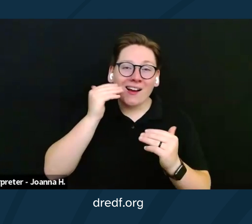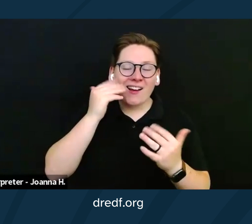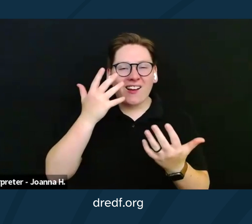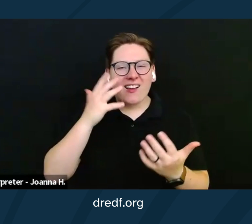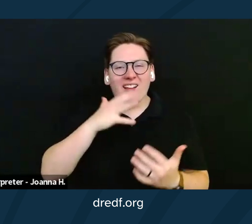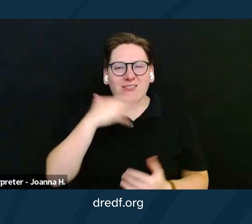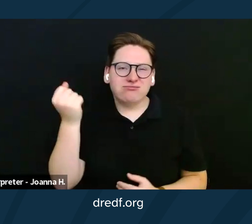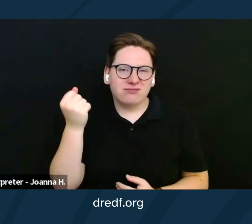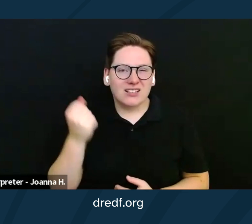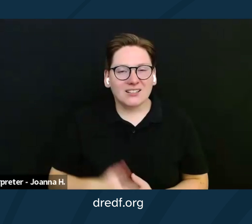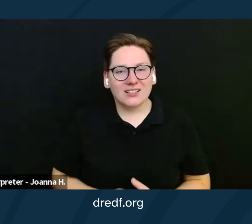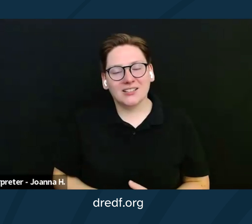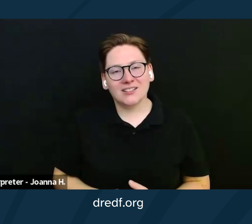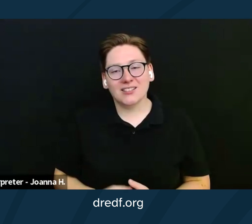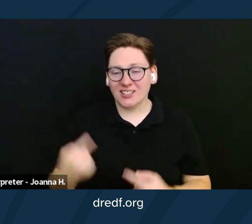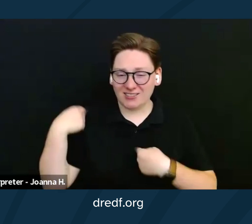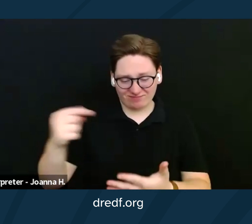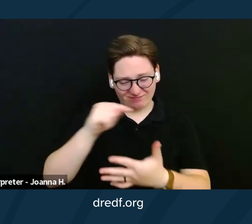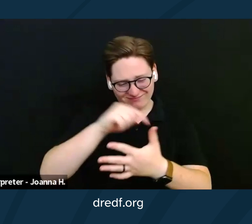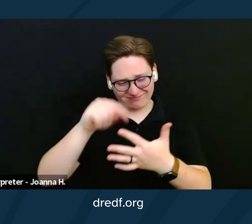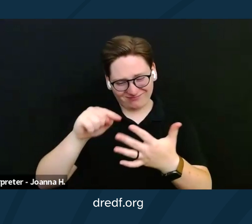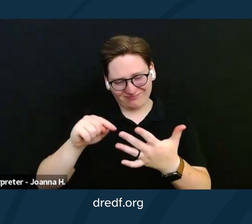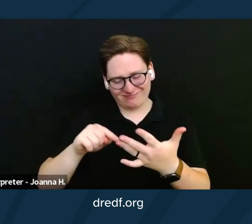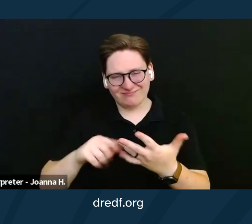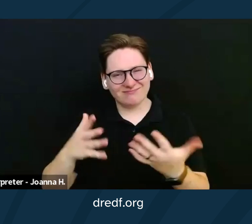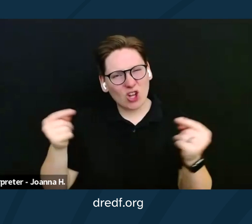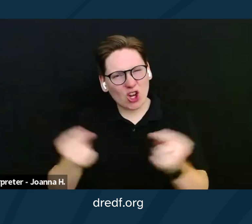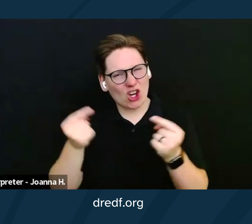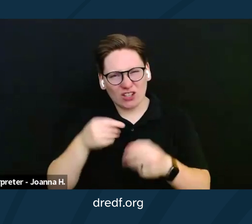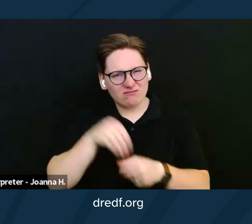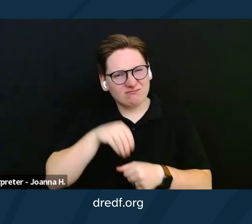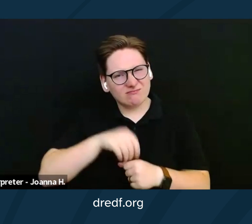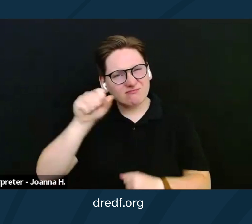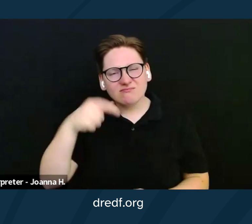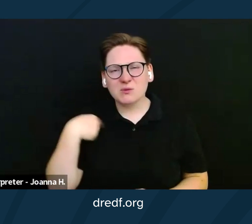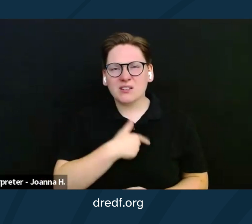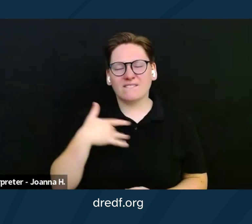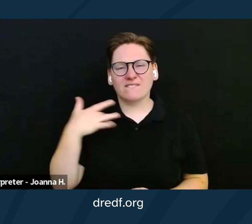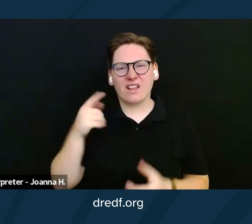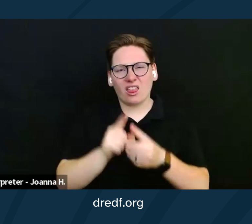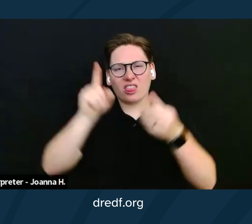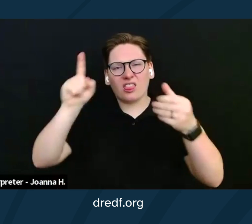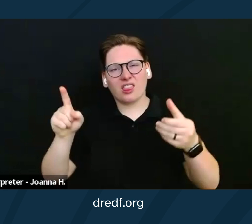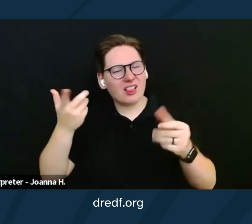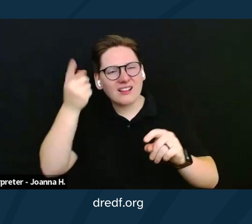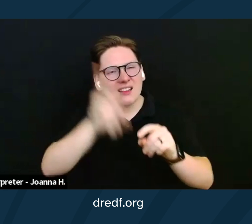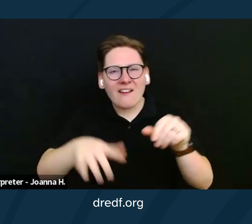These things are hurtful, and make us feel as though we are not able to participate as fully in our community,